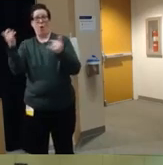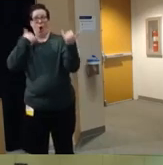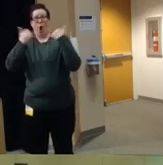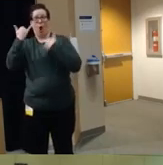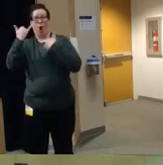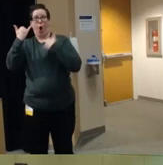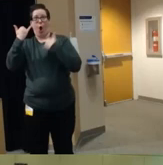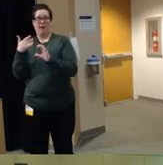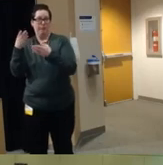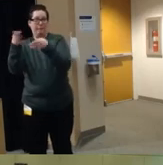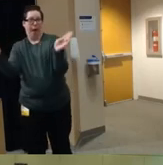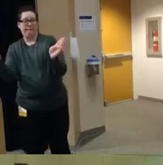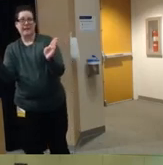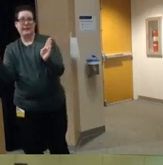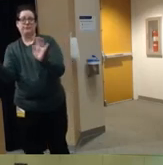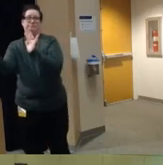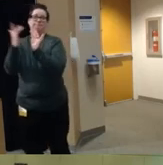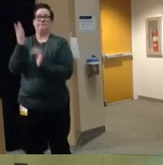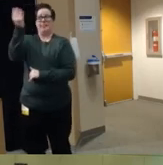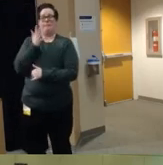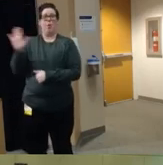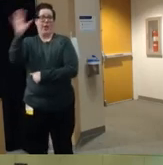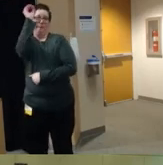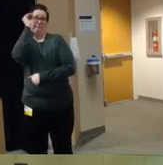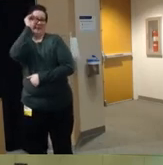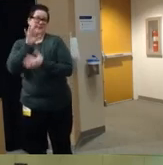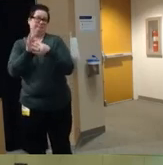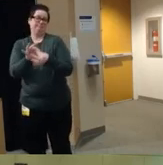of the public who want to share with me their their thoughts on on the work um the research